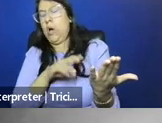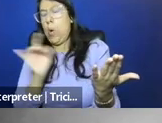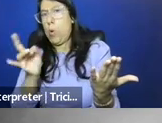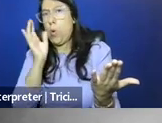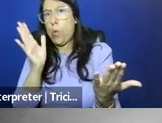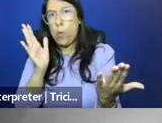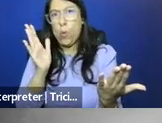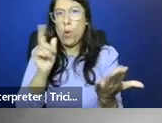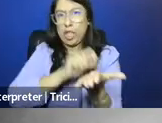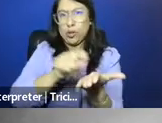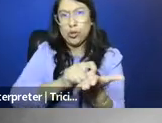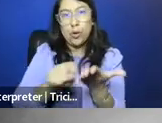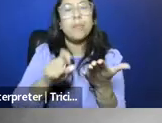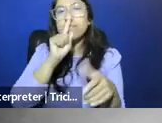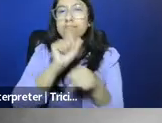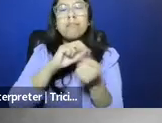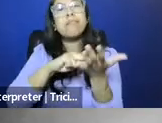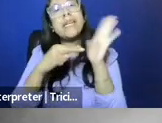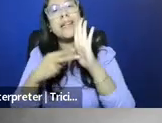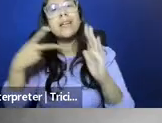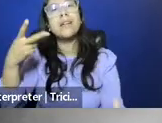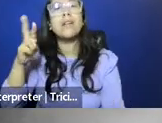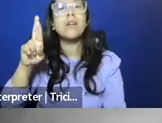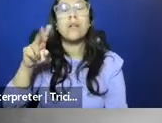or to put it maybe in more modern terms, pornography.